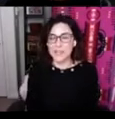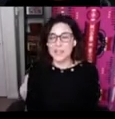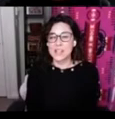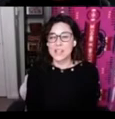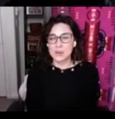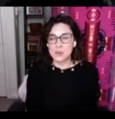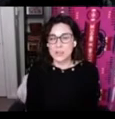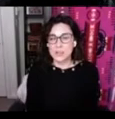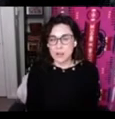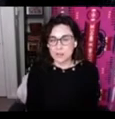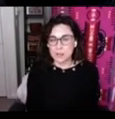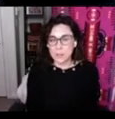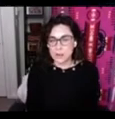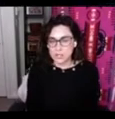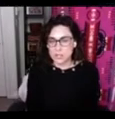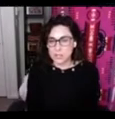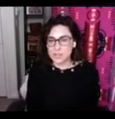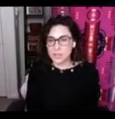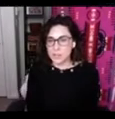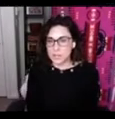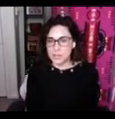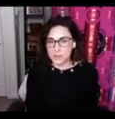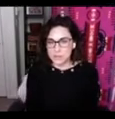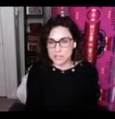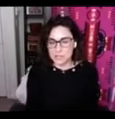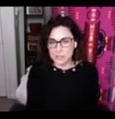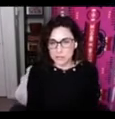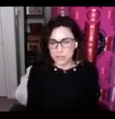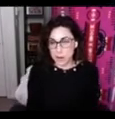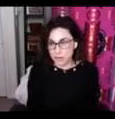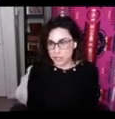so the NEȾOLṈEW̱ partnership is a community university research partnership